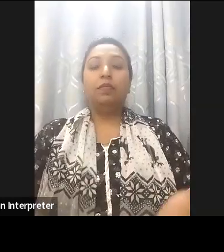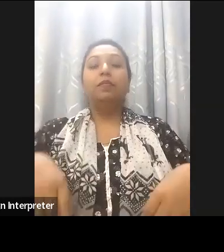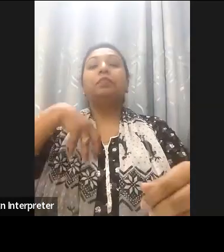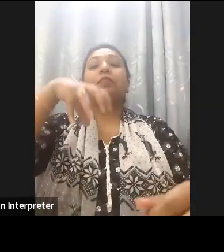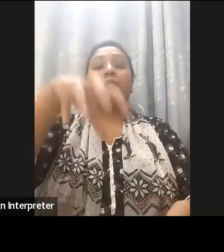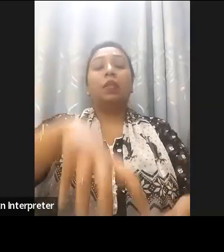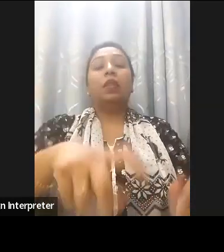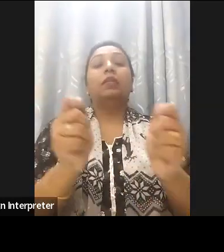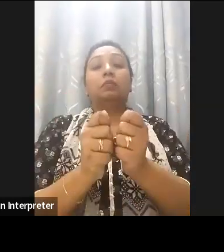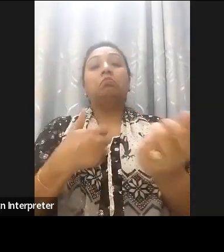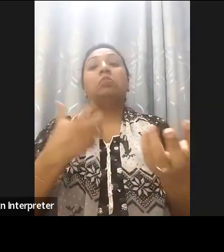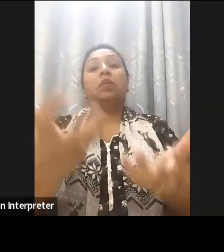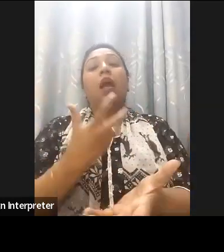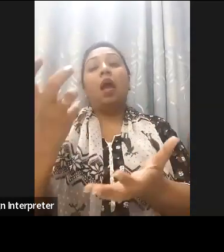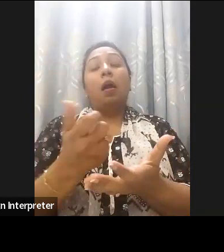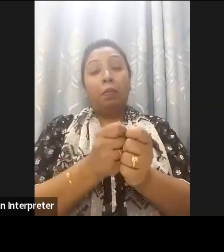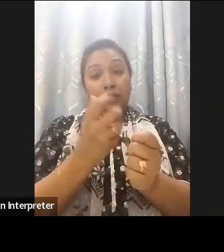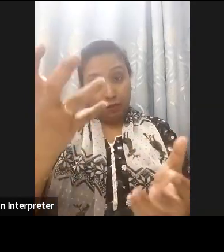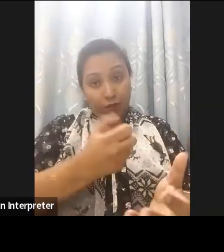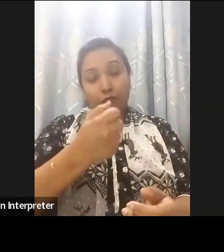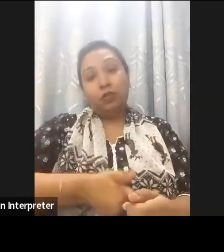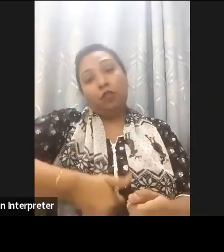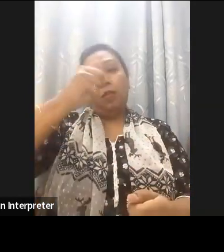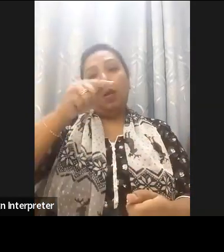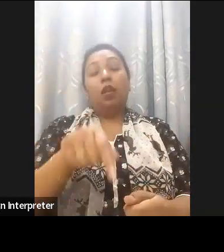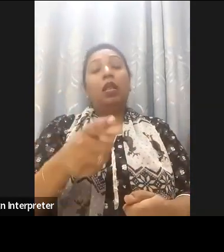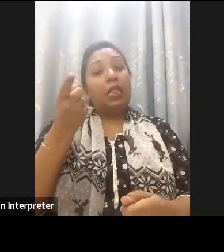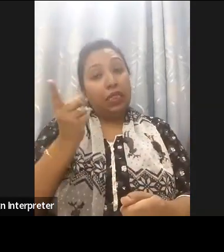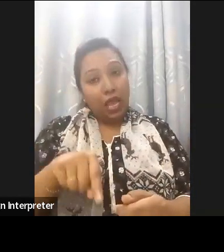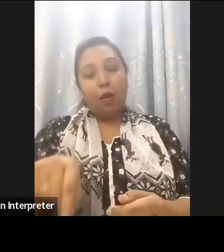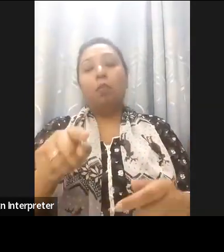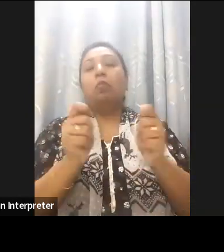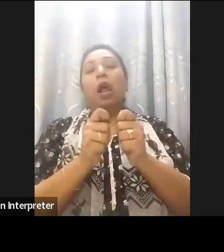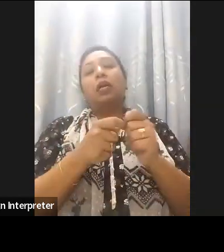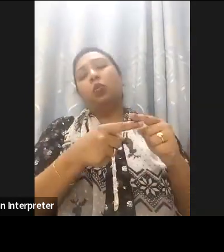with disabilities but it still needs to make sure that there is a process of engaging persons with